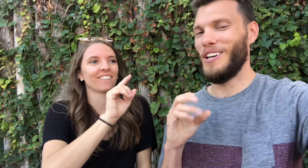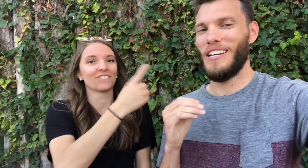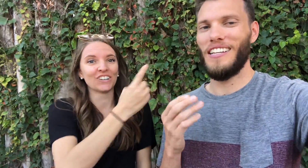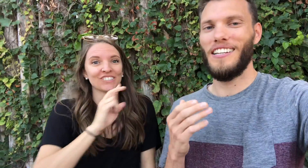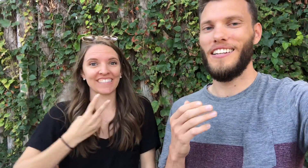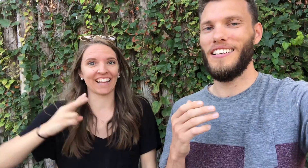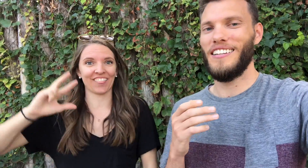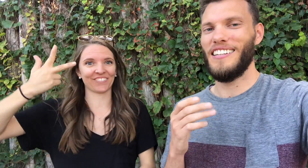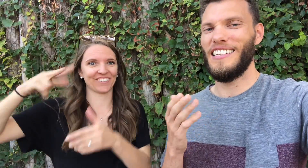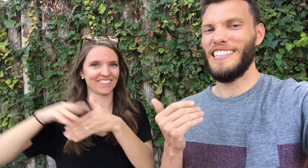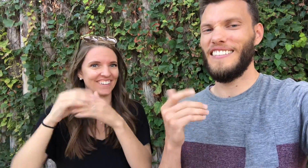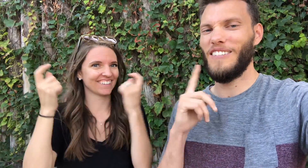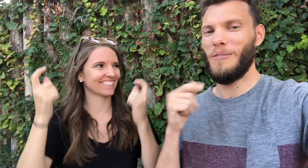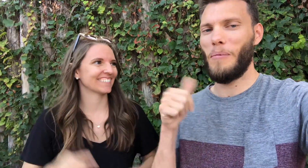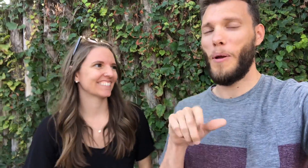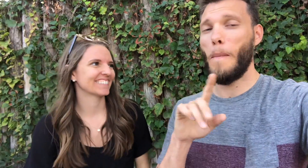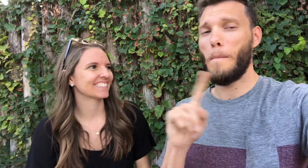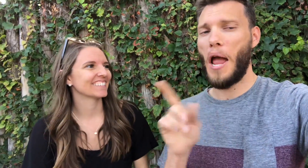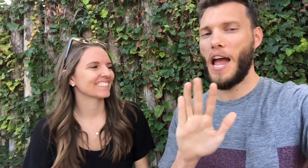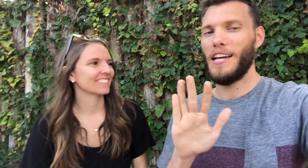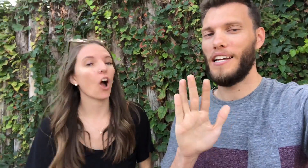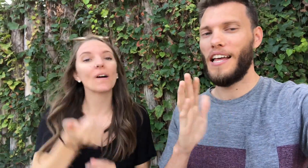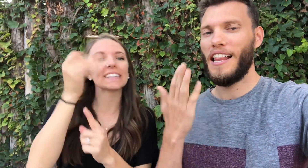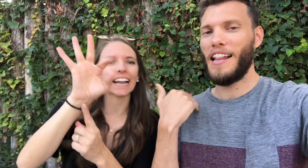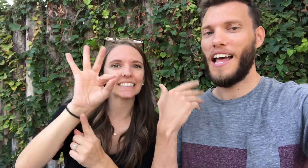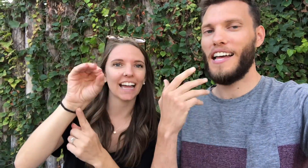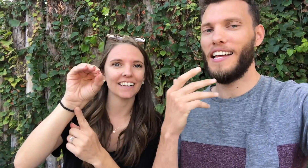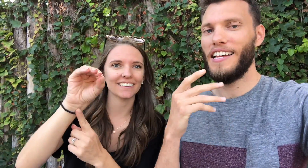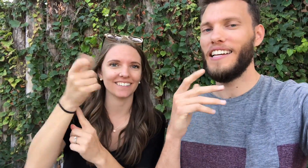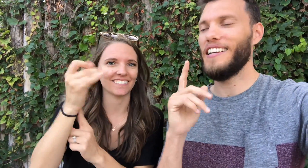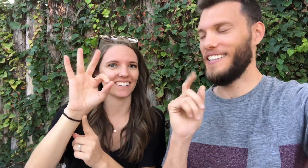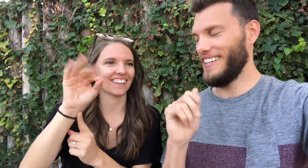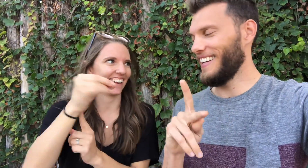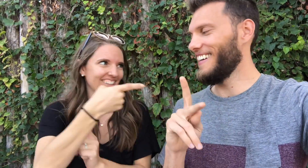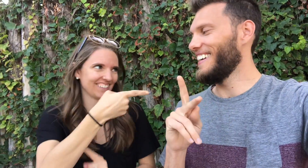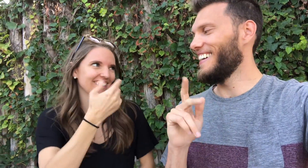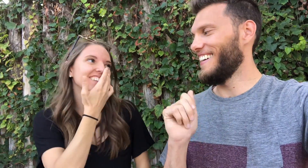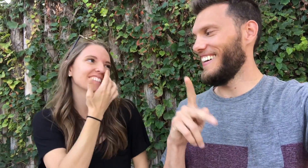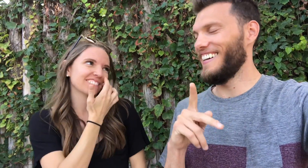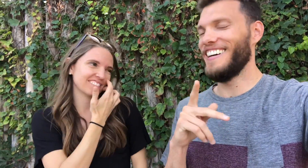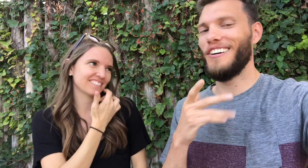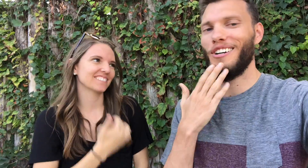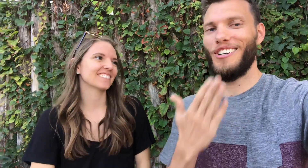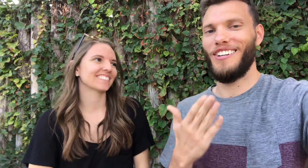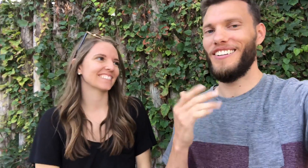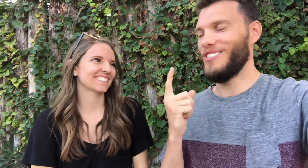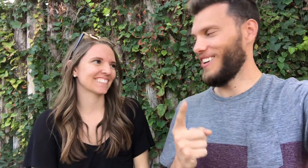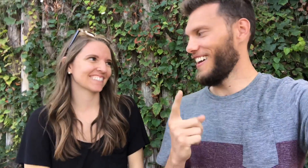ONE TWO THREE Oh, and you were born in 1990. Right! Ok, good.